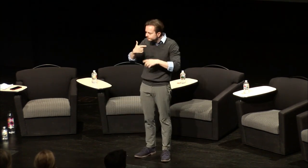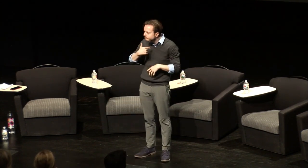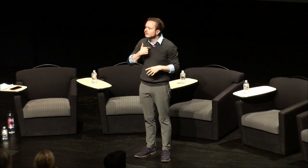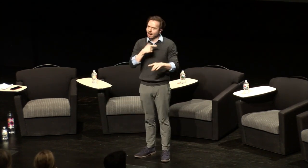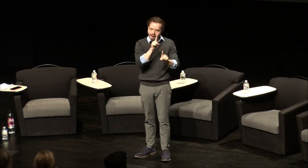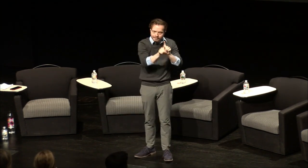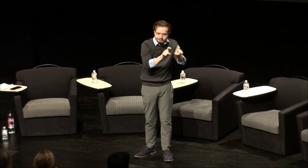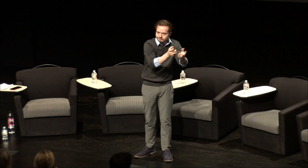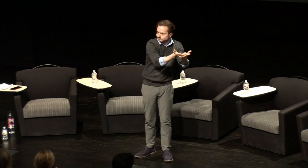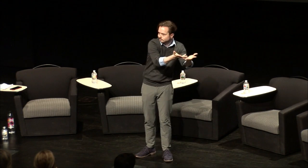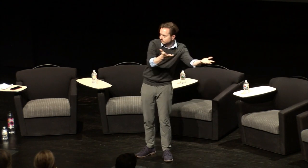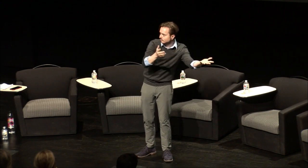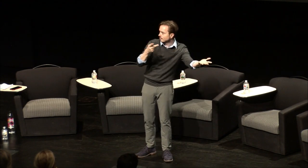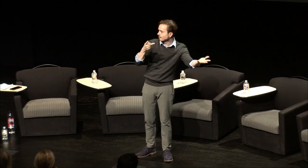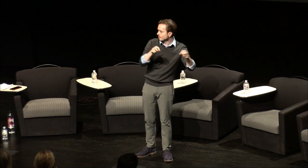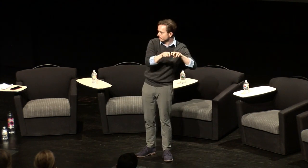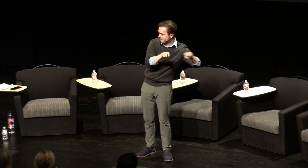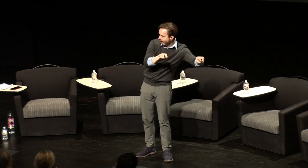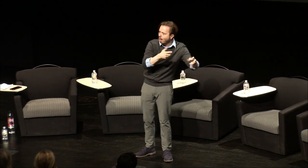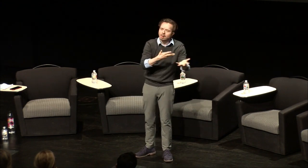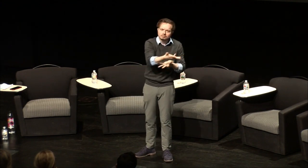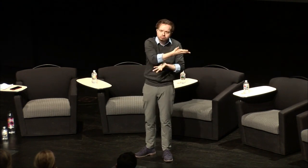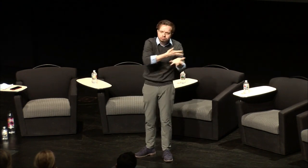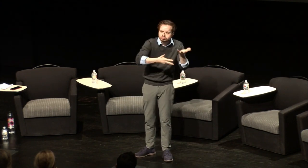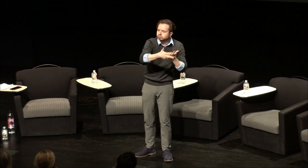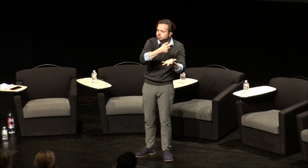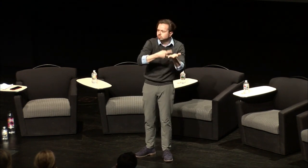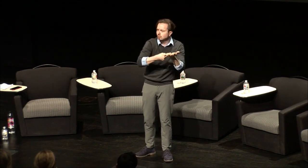me kind of run you through it how tonight's gonna go we're gonna have a